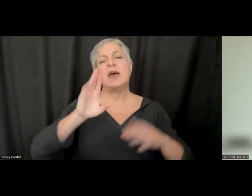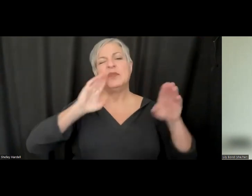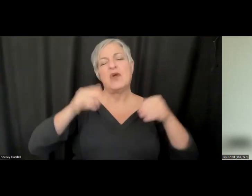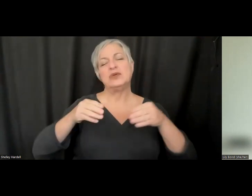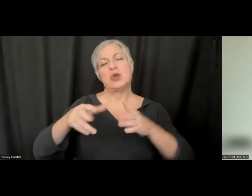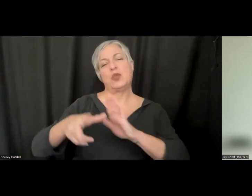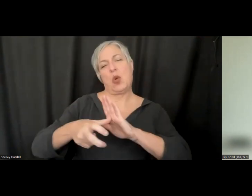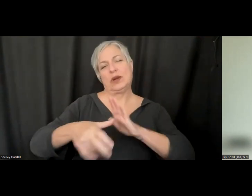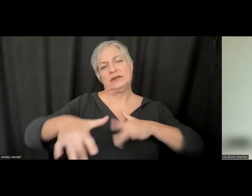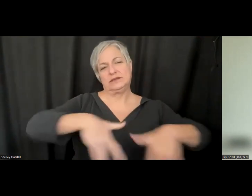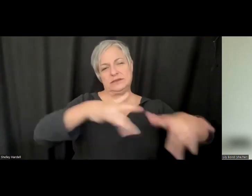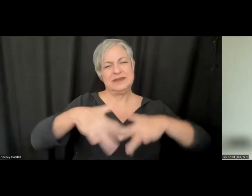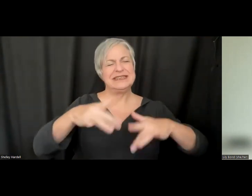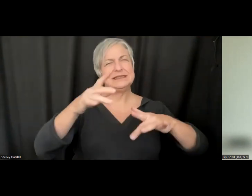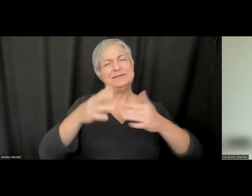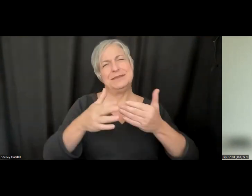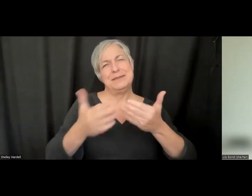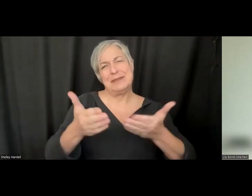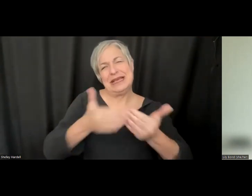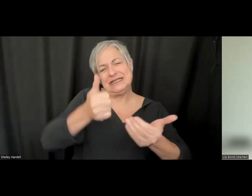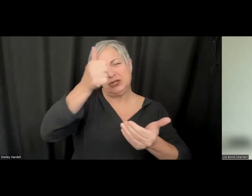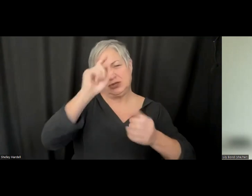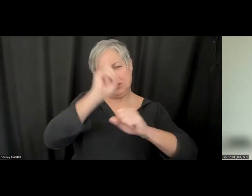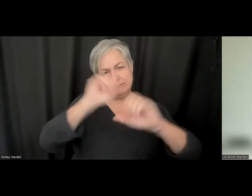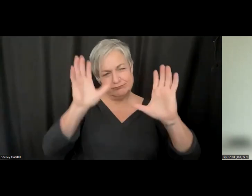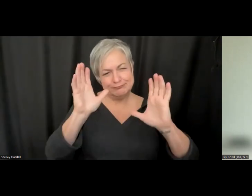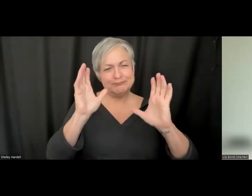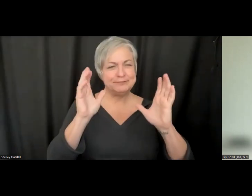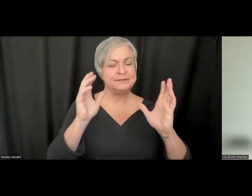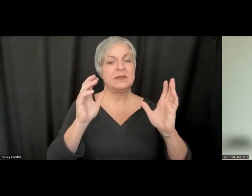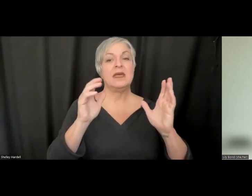easier to conceptualize. The same core requirements exist for